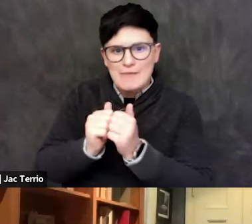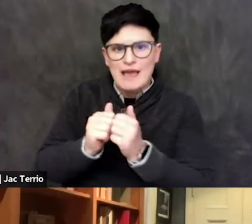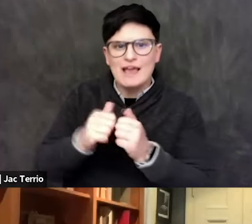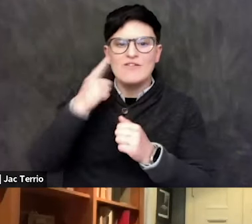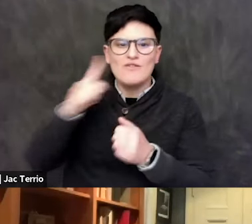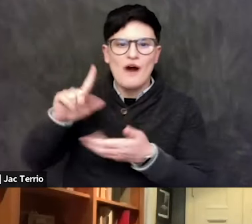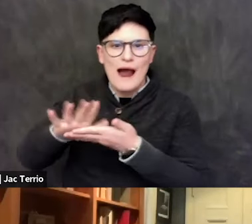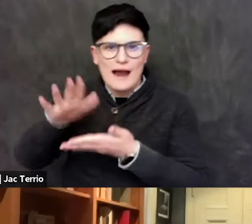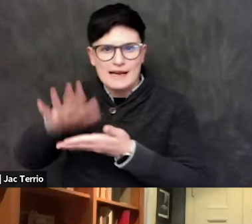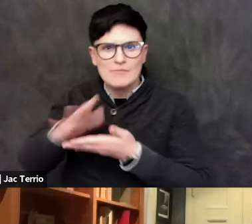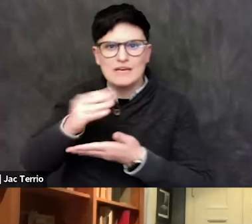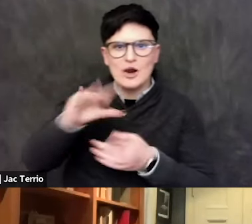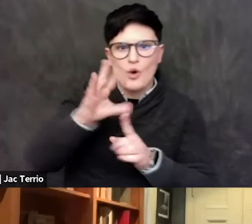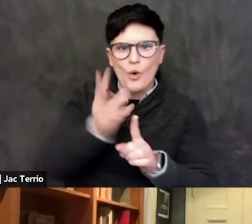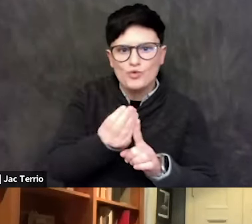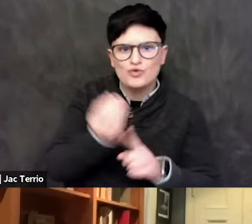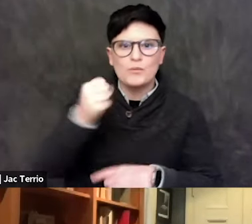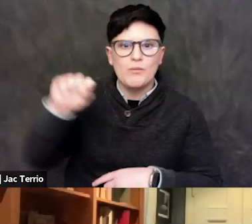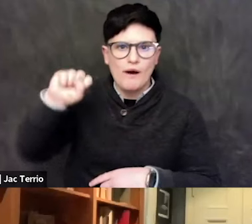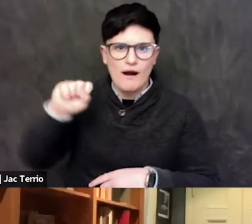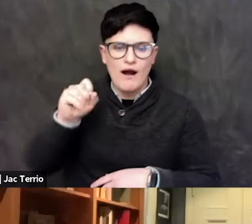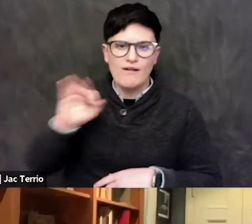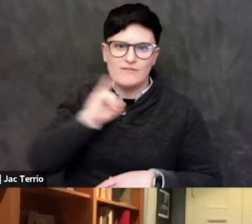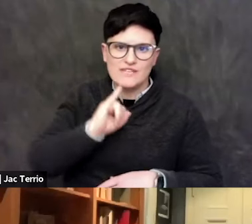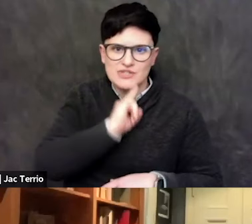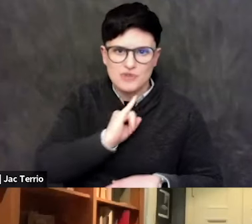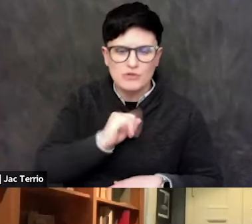It sent a letter to the Iroquois Confederacy in New York,